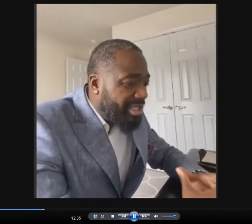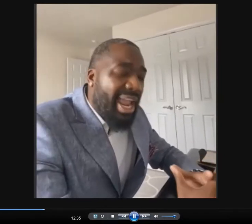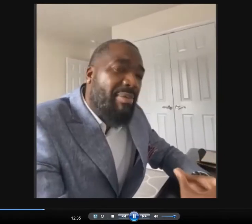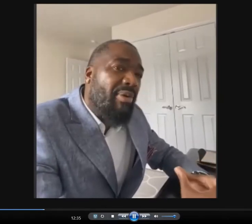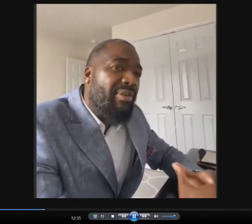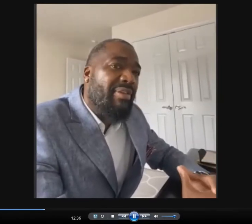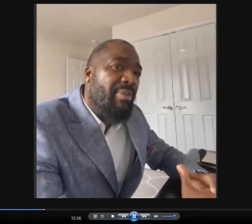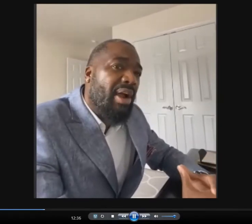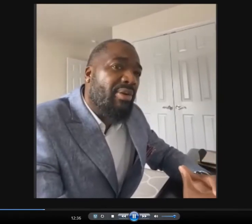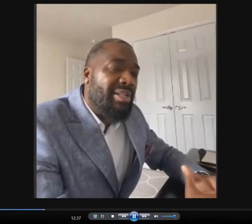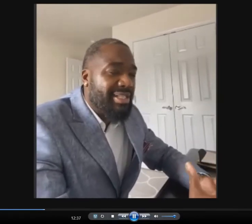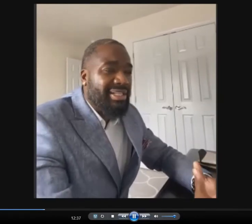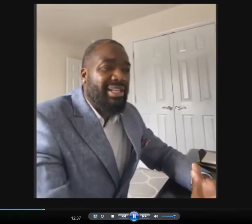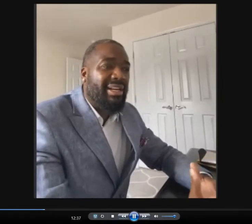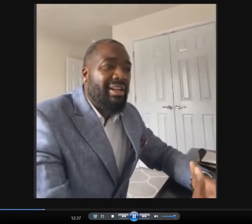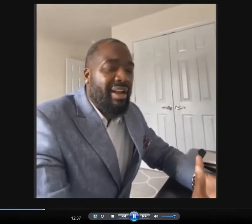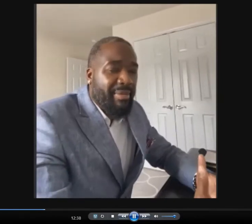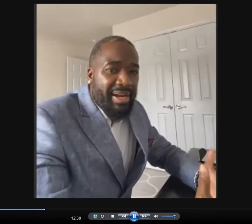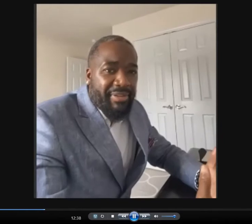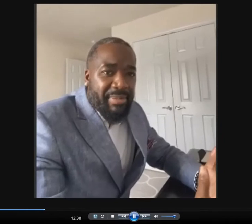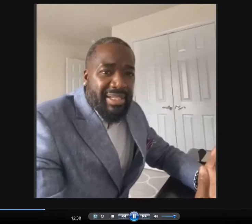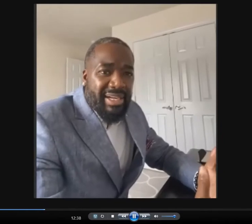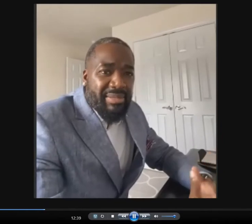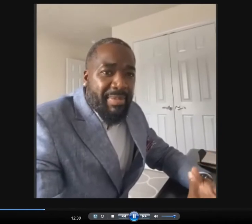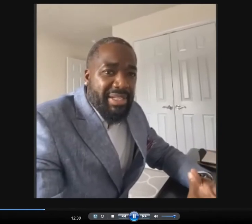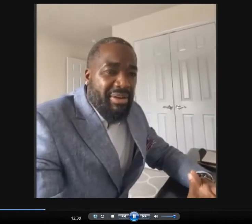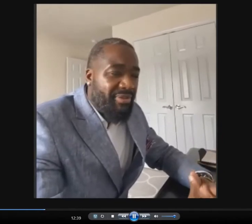true indenneddence was because we had an independent living class.